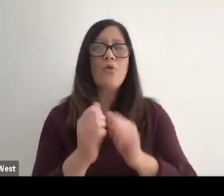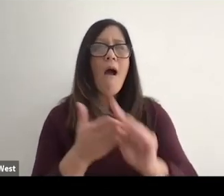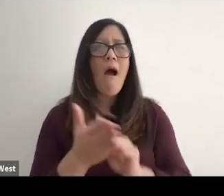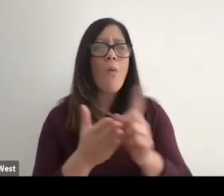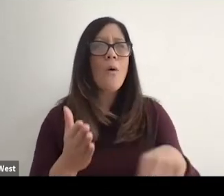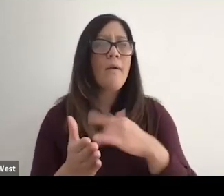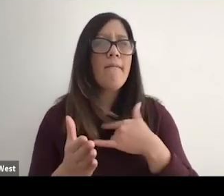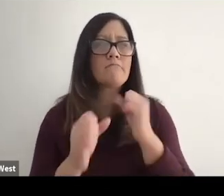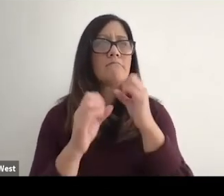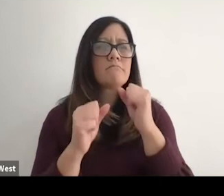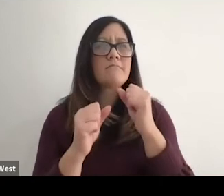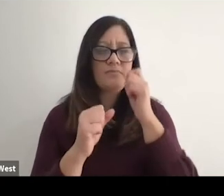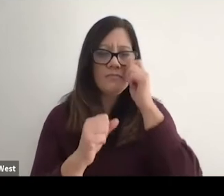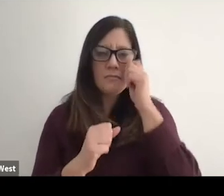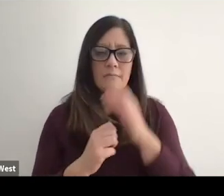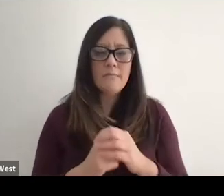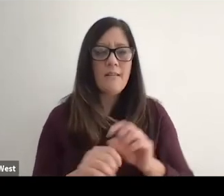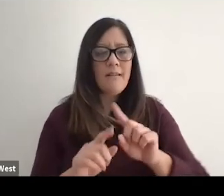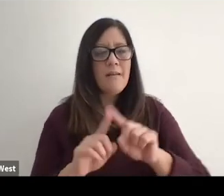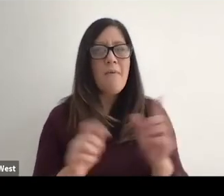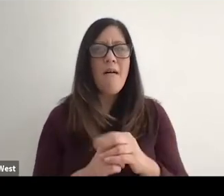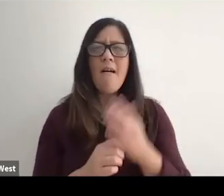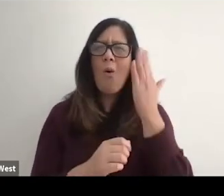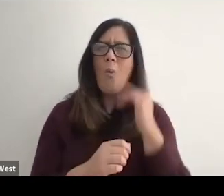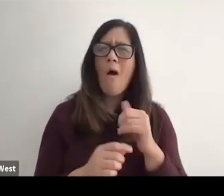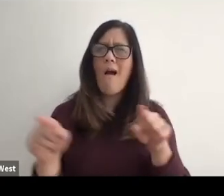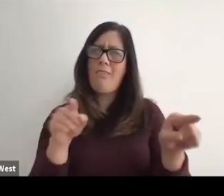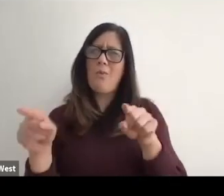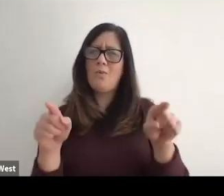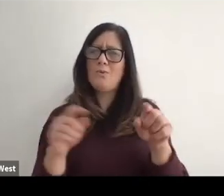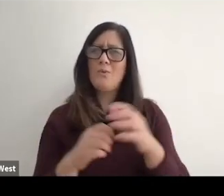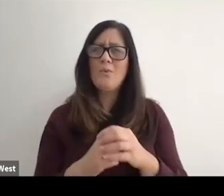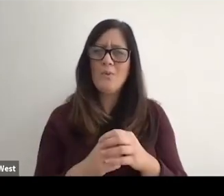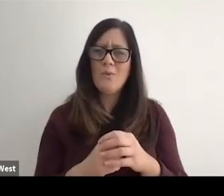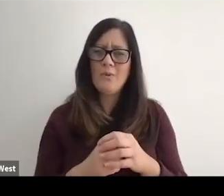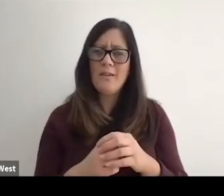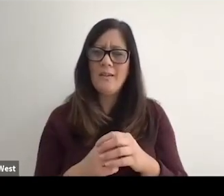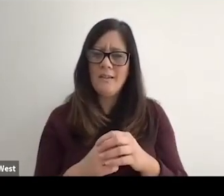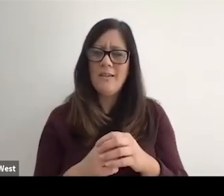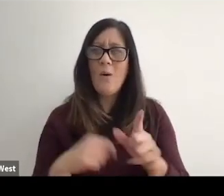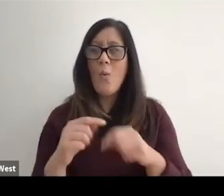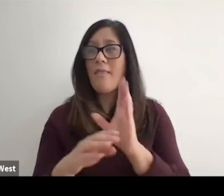But here's the deal. Why is it that LeBron James or Serena Williams when they shoot or when